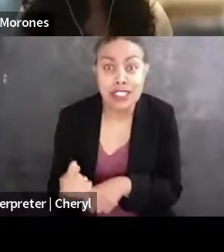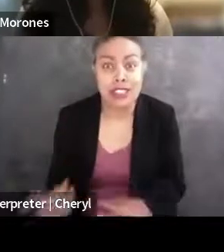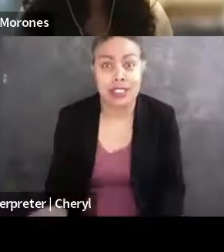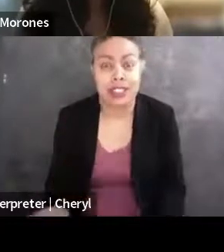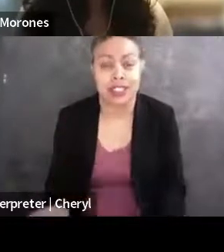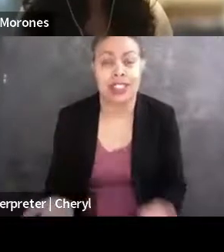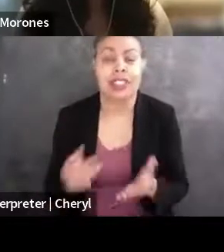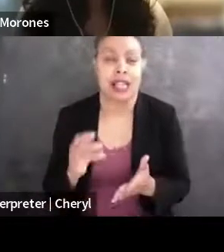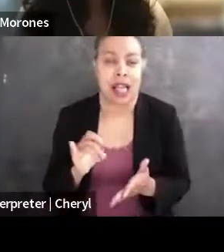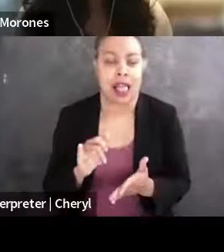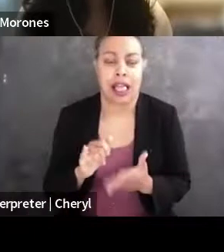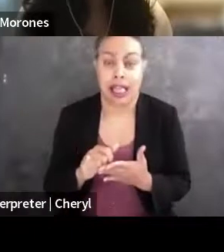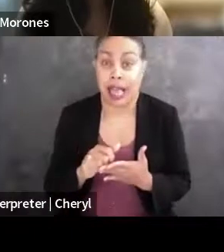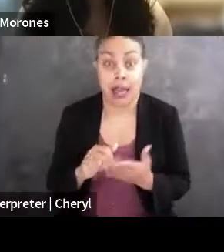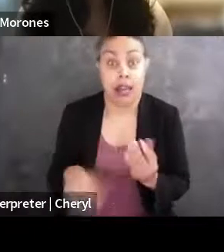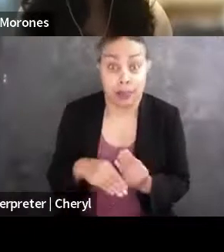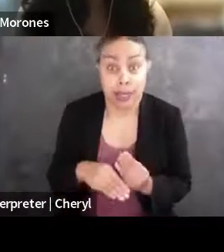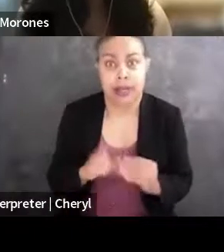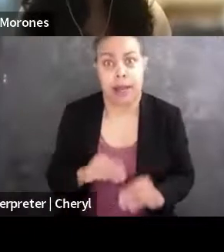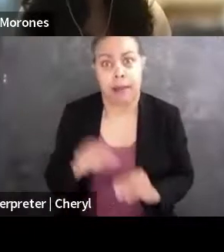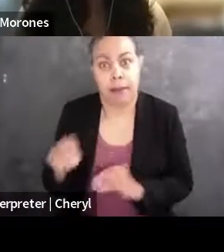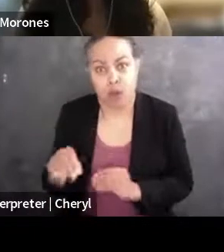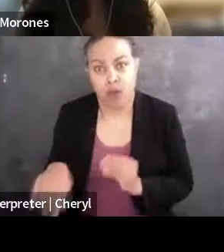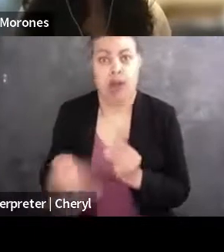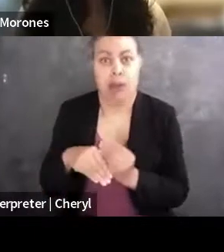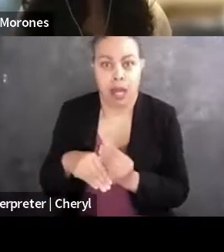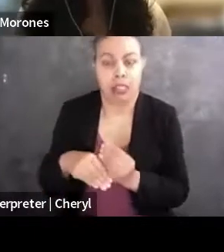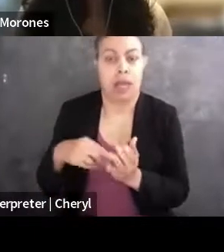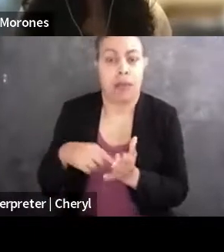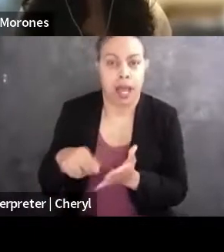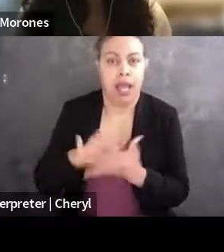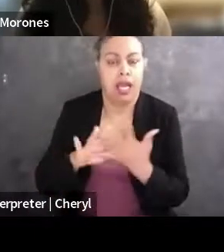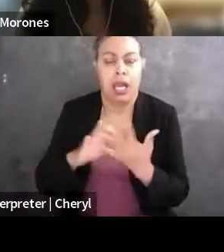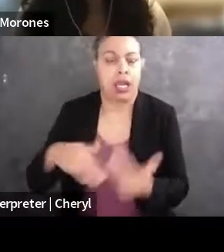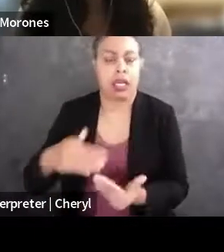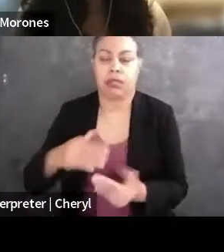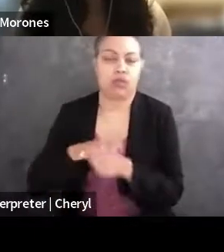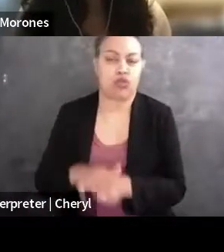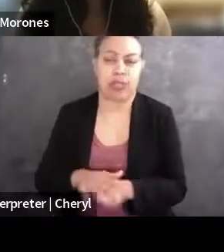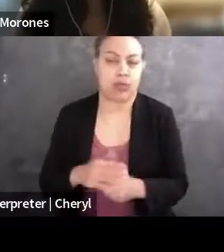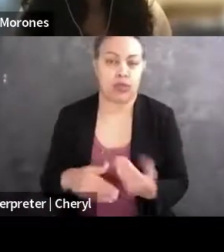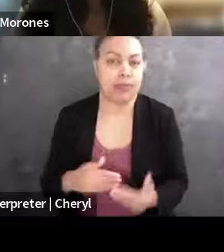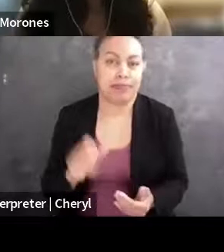of the moving and the payment, right, that's just an incredibly stressful process, so thank you, Alyssa.